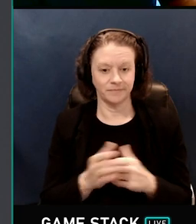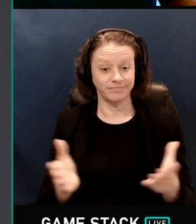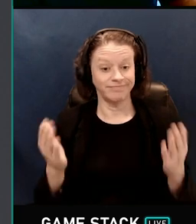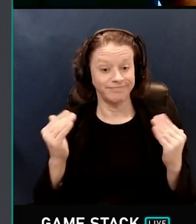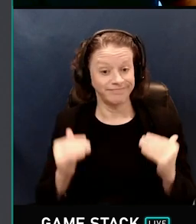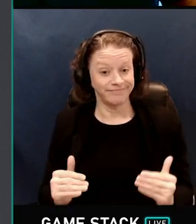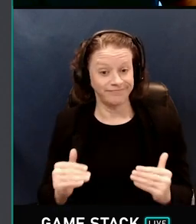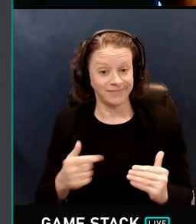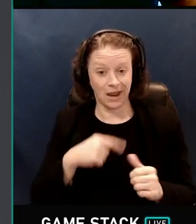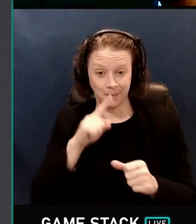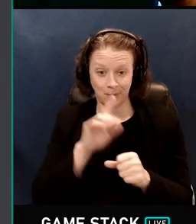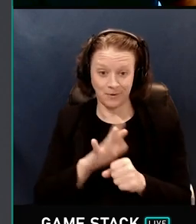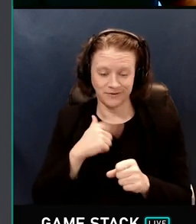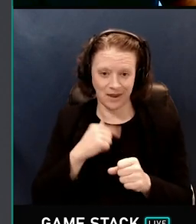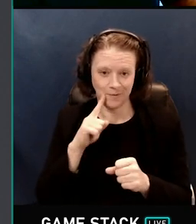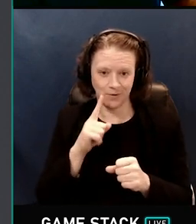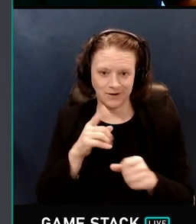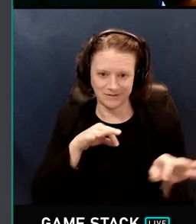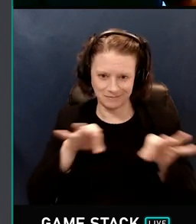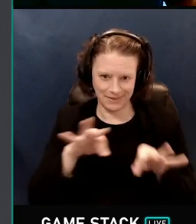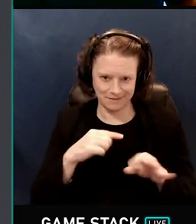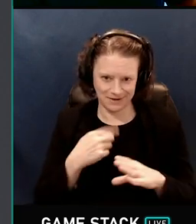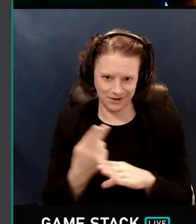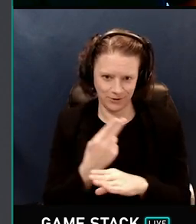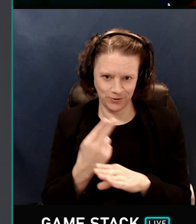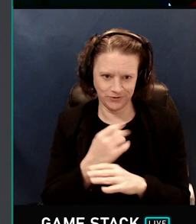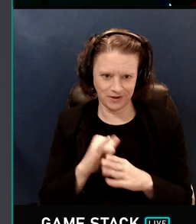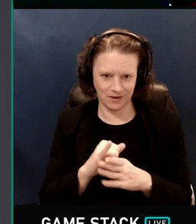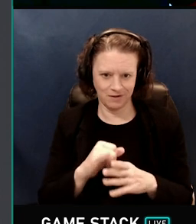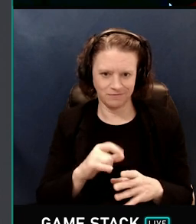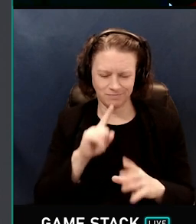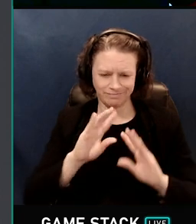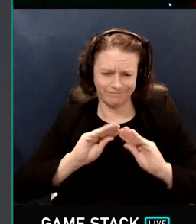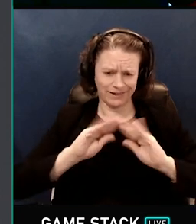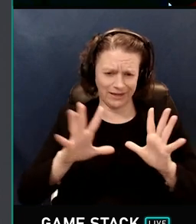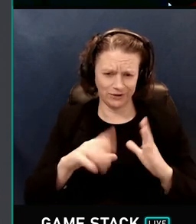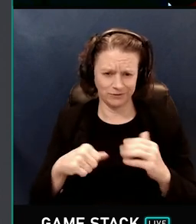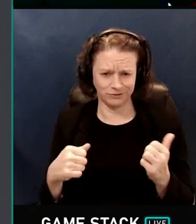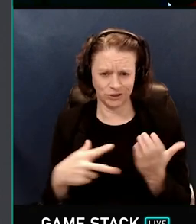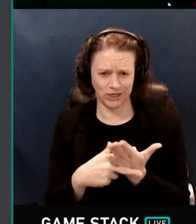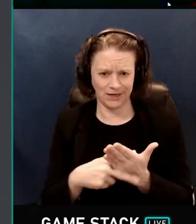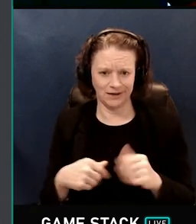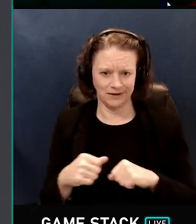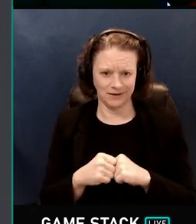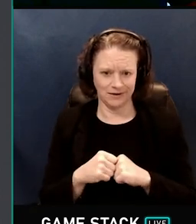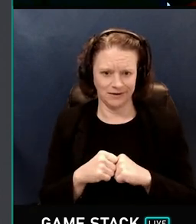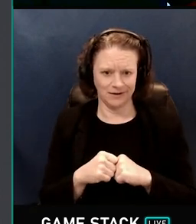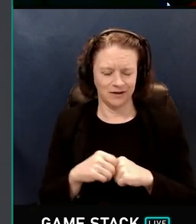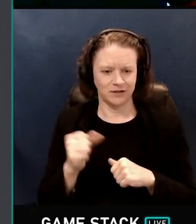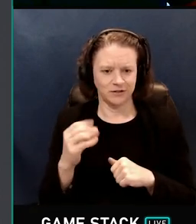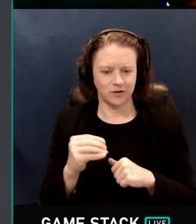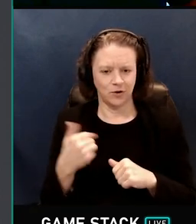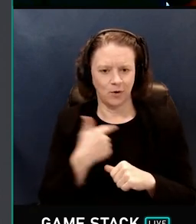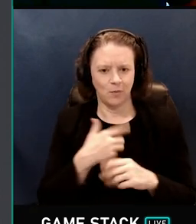I promised that I would justify my use of blatant cheating. Remember, we want to be able to ask what the radiance